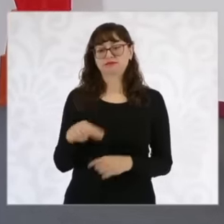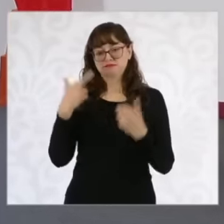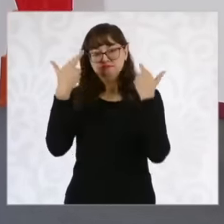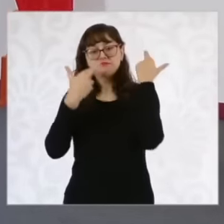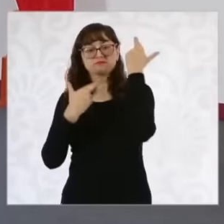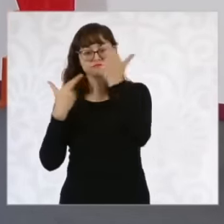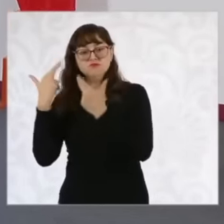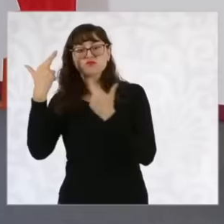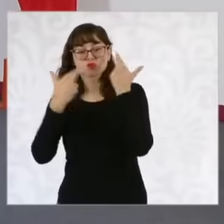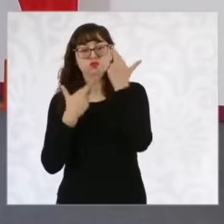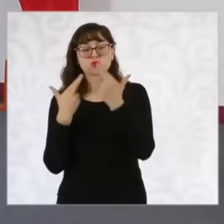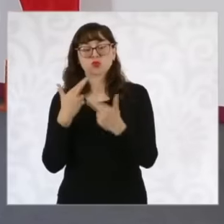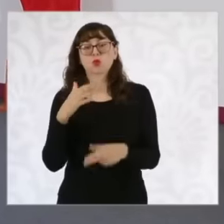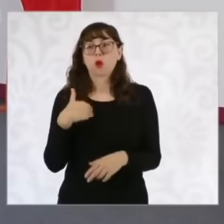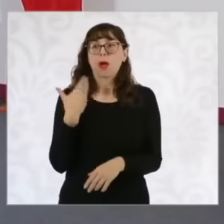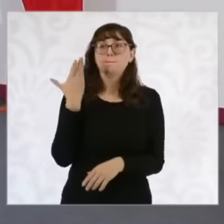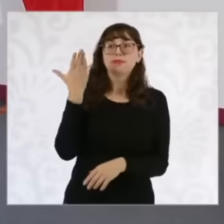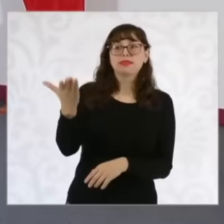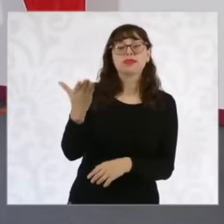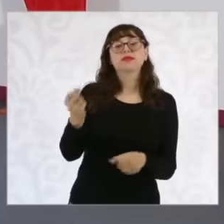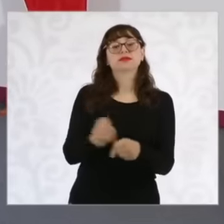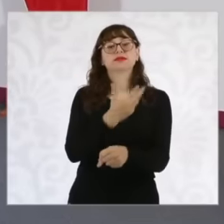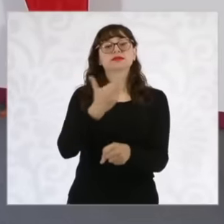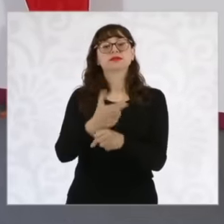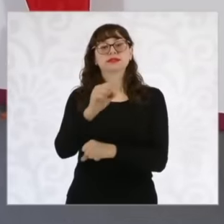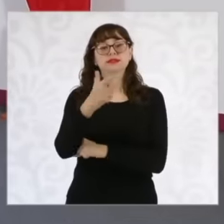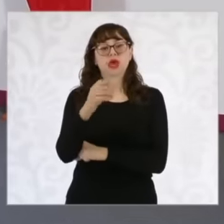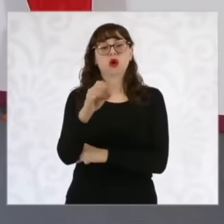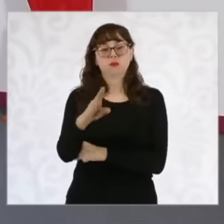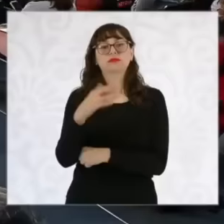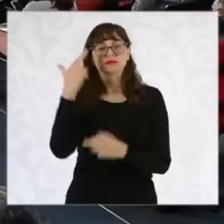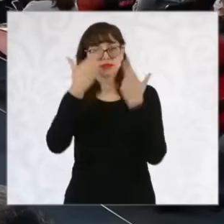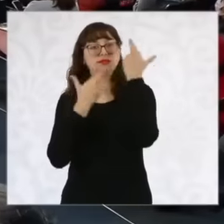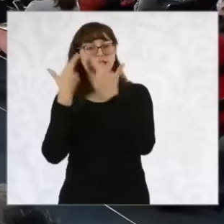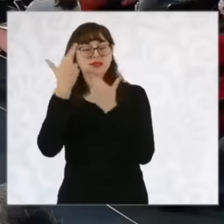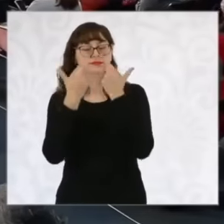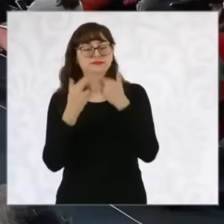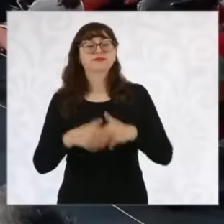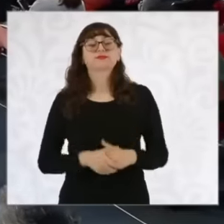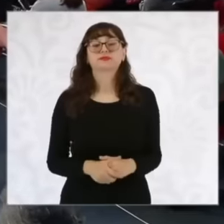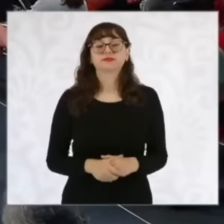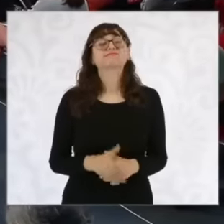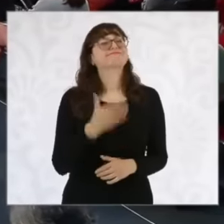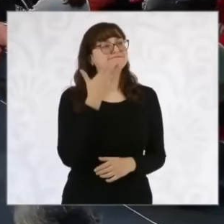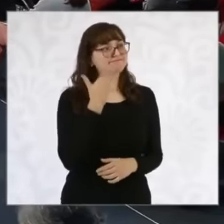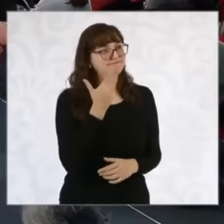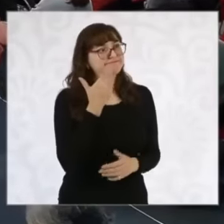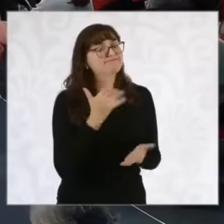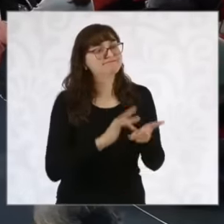ask the Secretary of the Interior to take this case, very kind president and also in another case